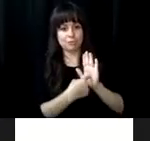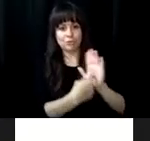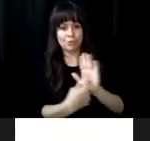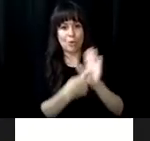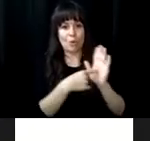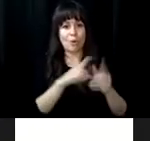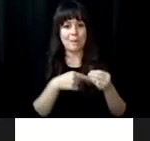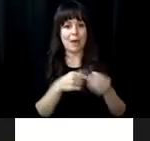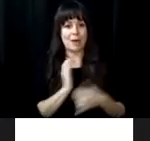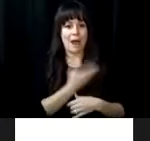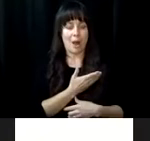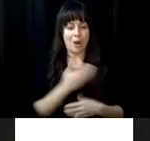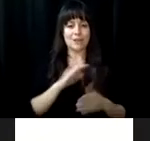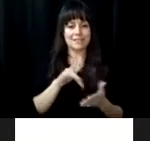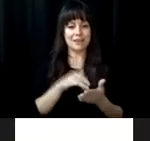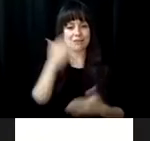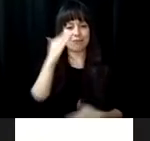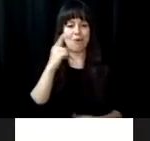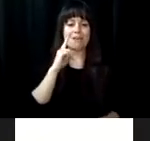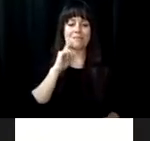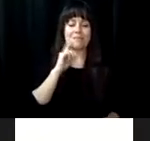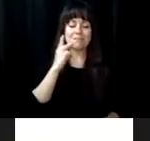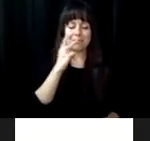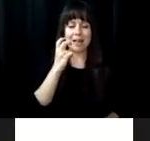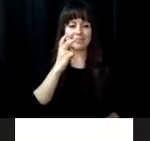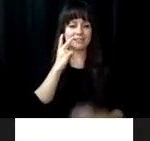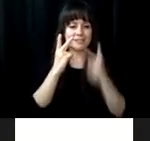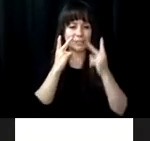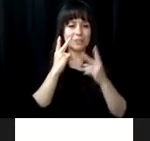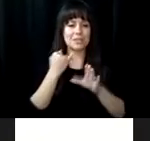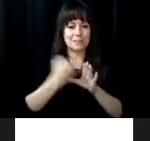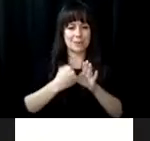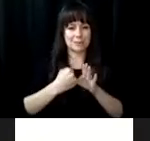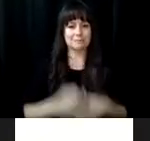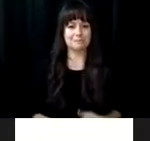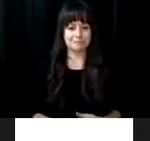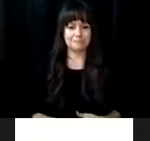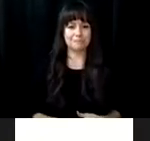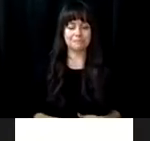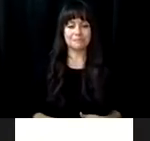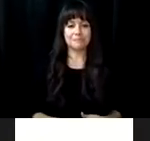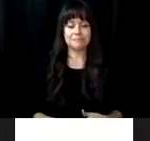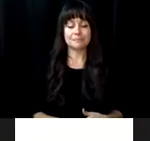empower our future. With an exciting presentation highlightingน"U the Virginia rehabilitation center for the blind and vision impaired